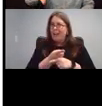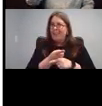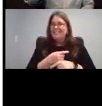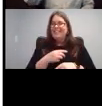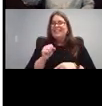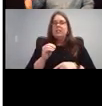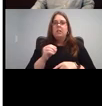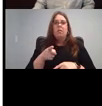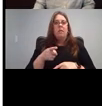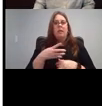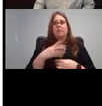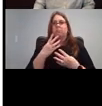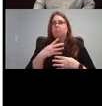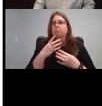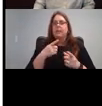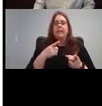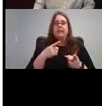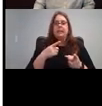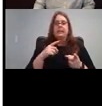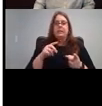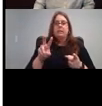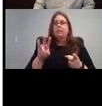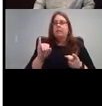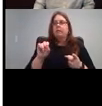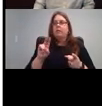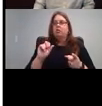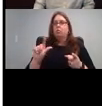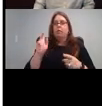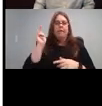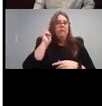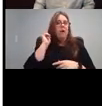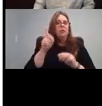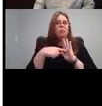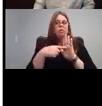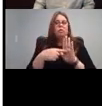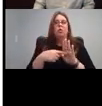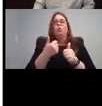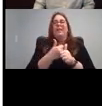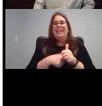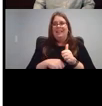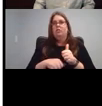through all of the hand motions. If you're curious, what sounds